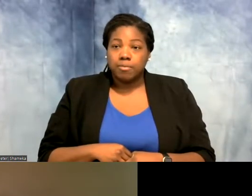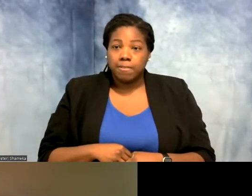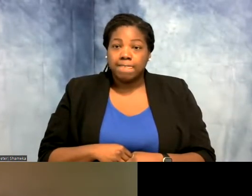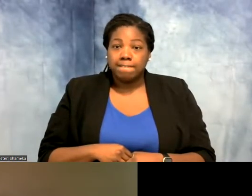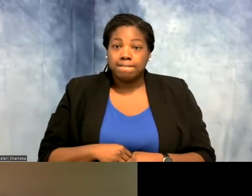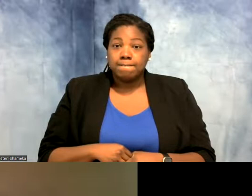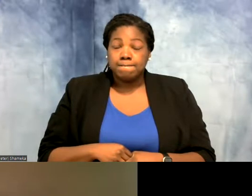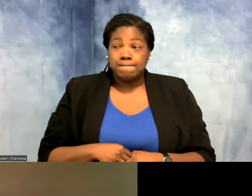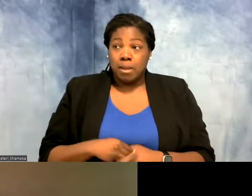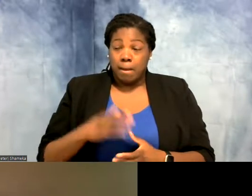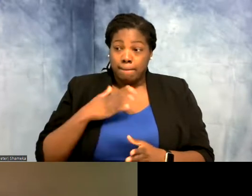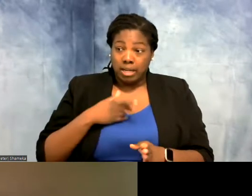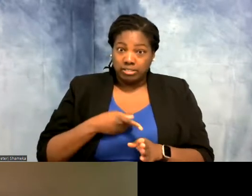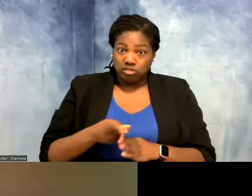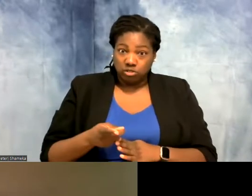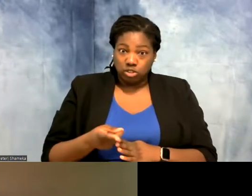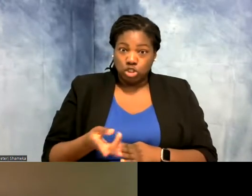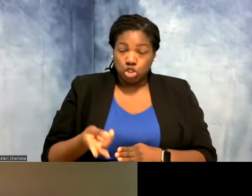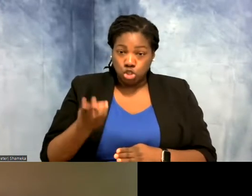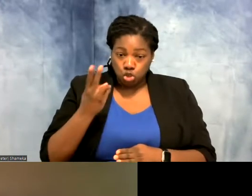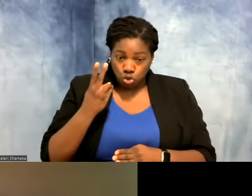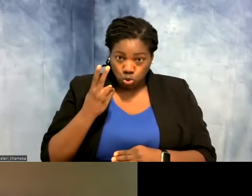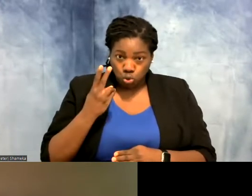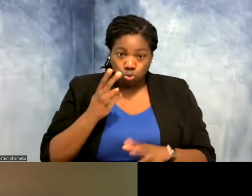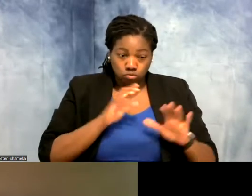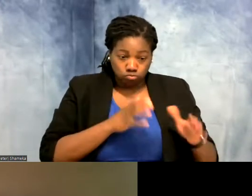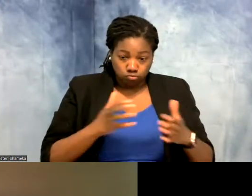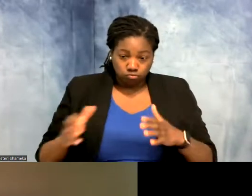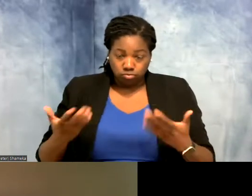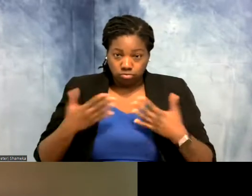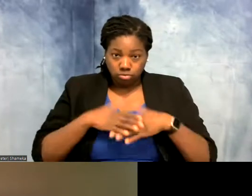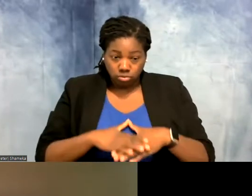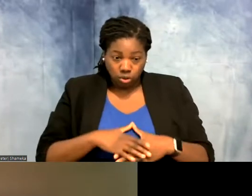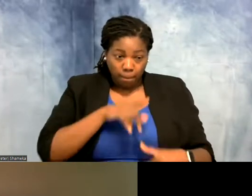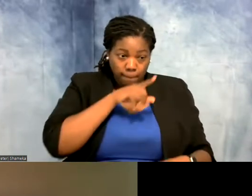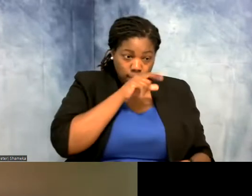In my kind of field there's two areas that are coming together: it's birds and then there's